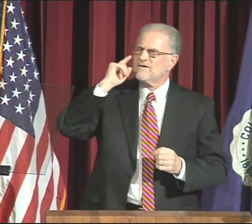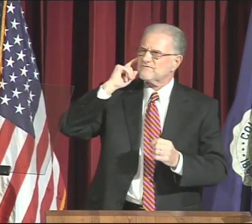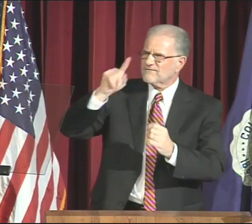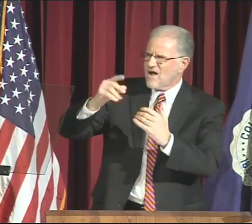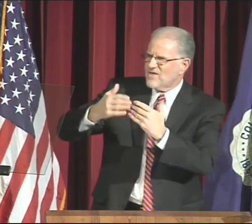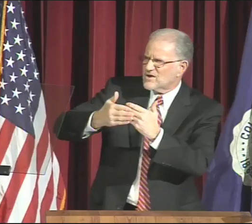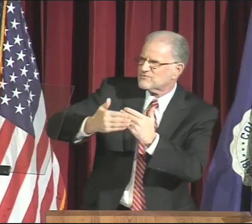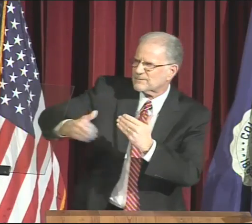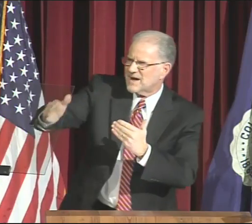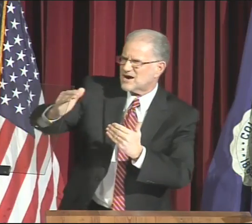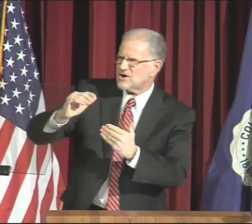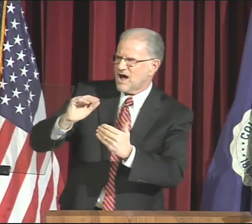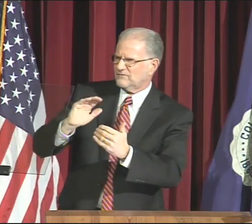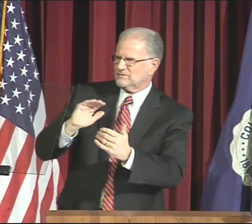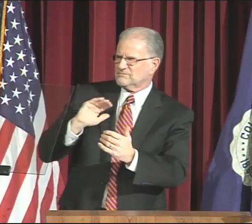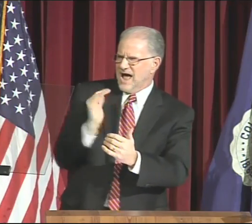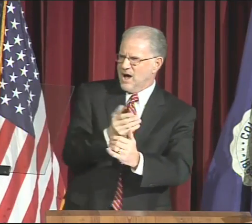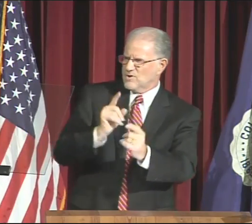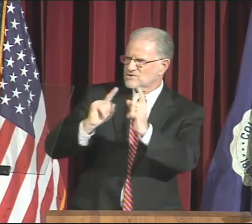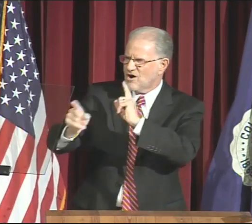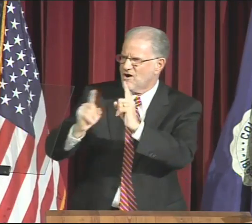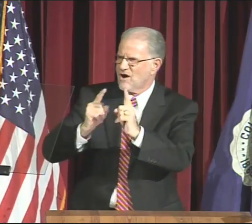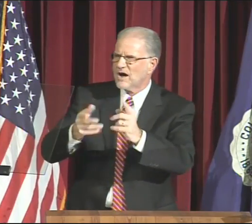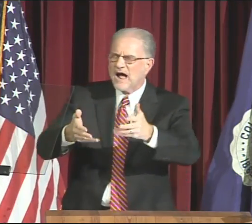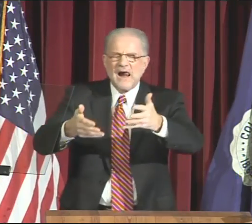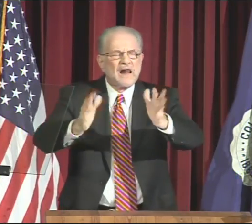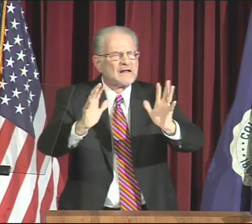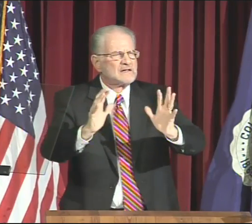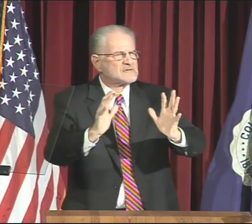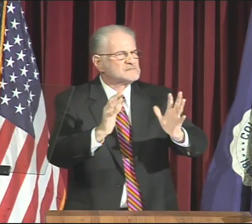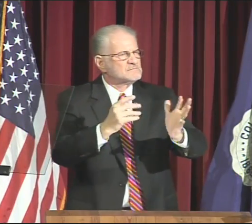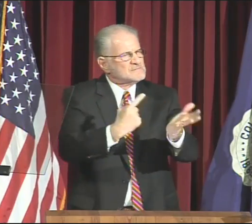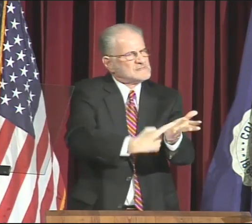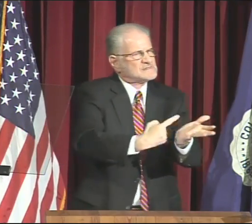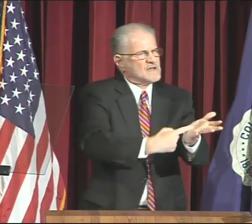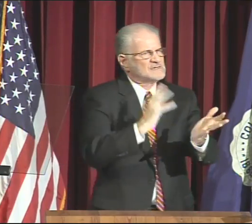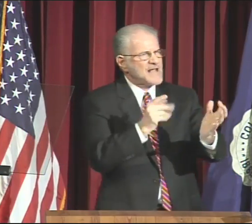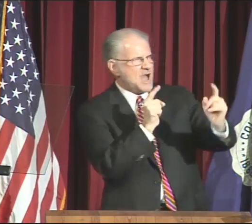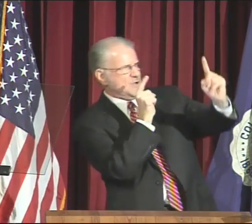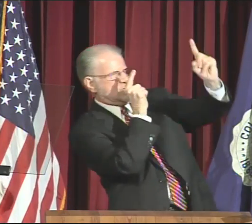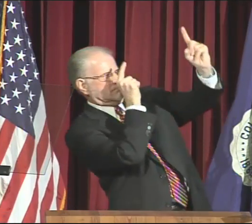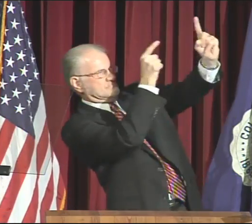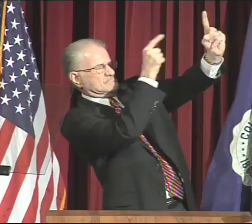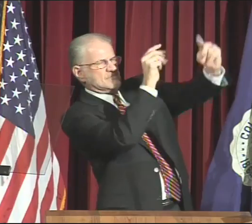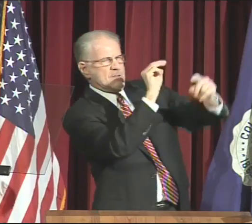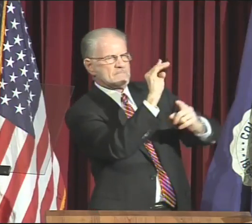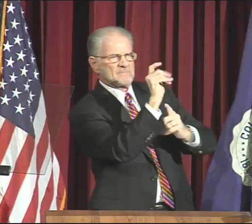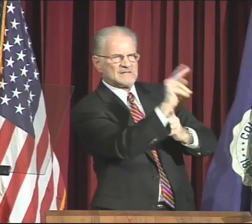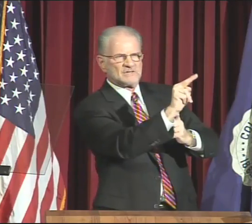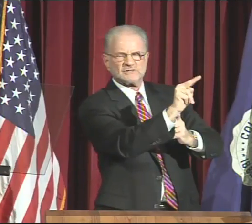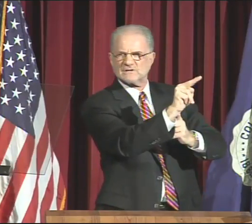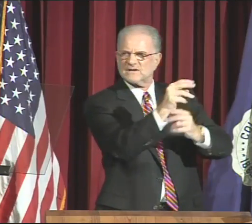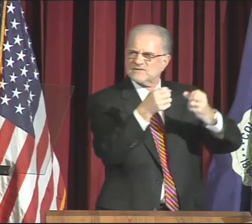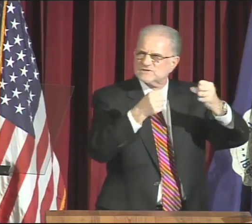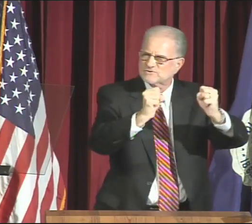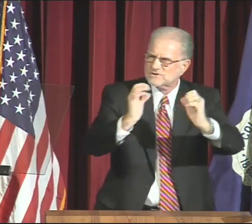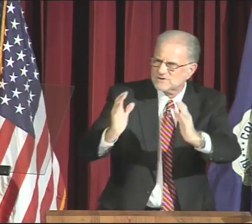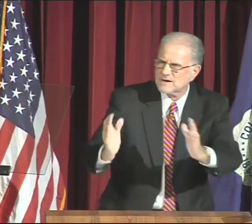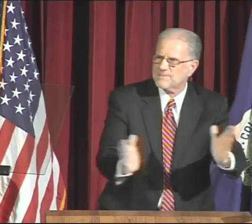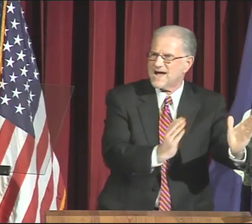In the remainder of our talk let's discuss our mission,